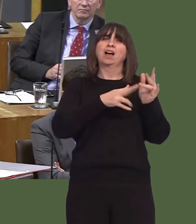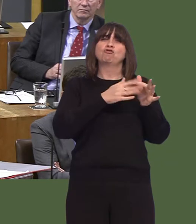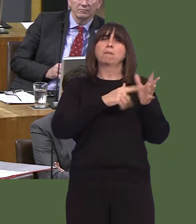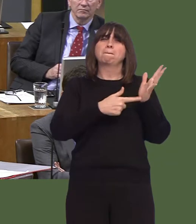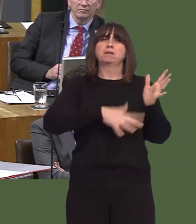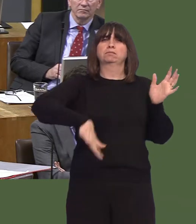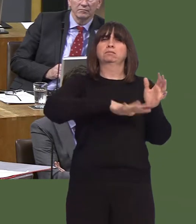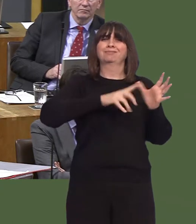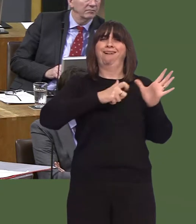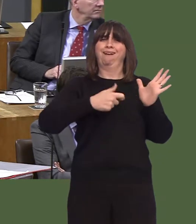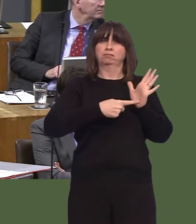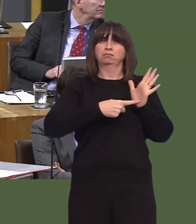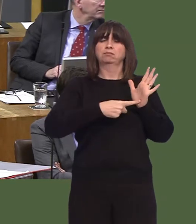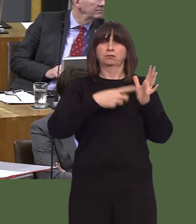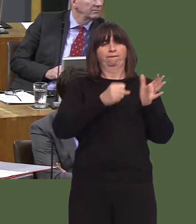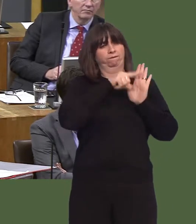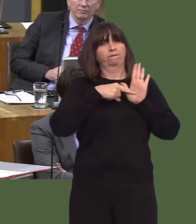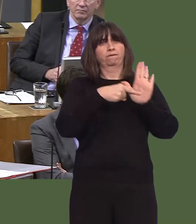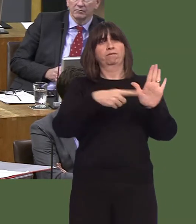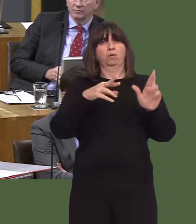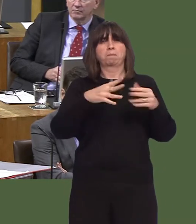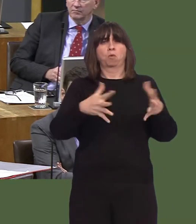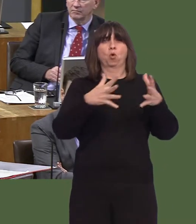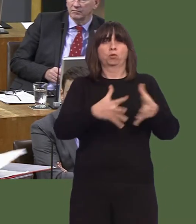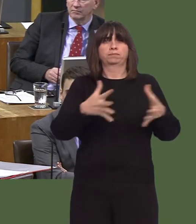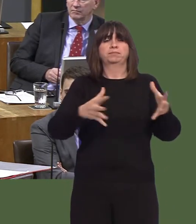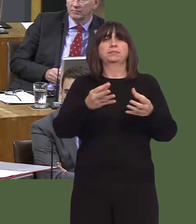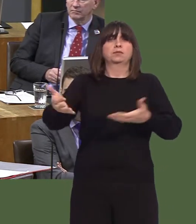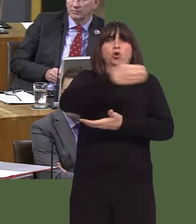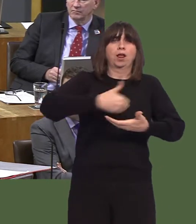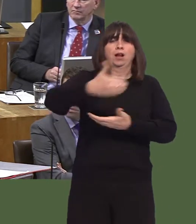we are working with the industry to increase treatment capacity for plastics that are collected.